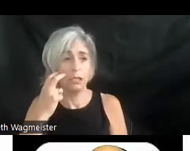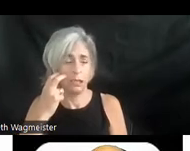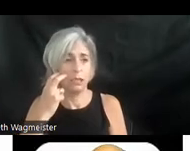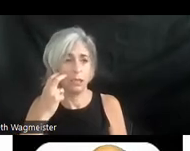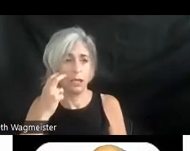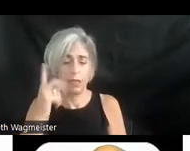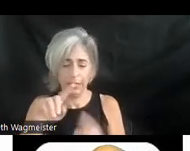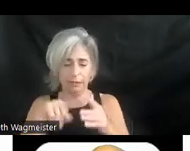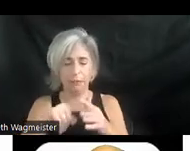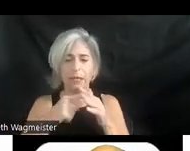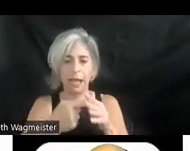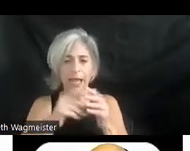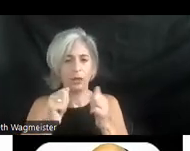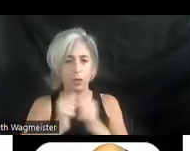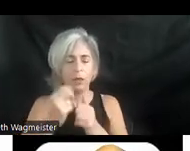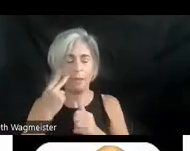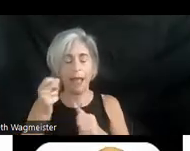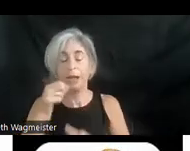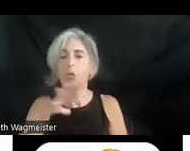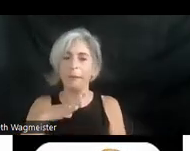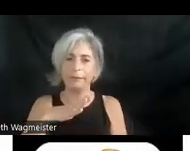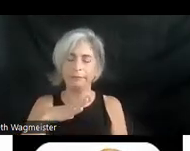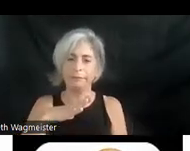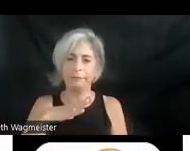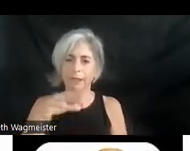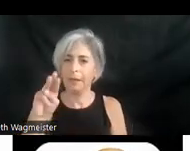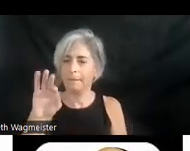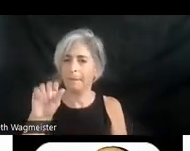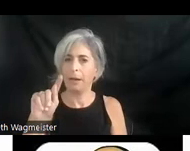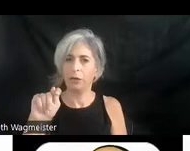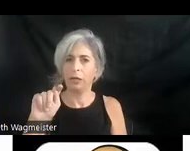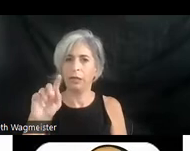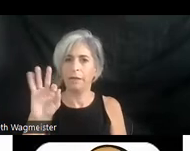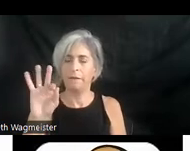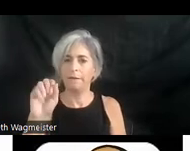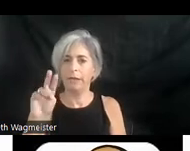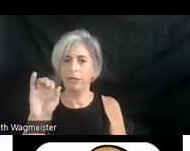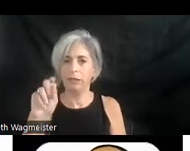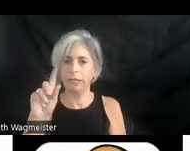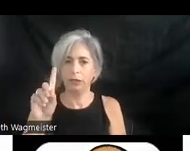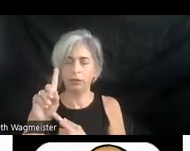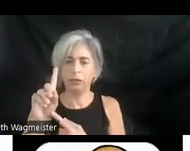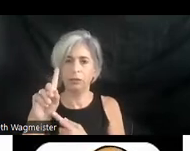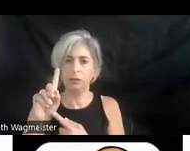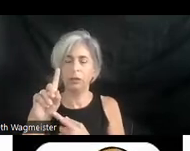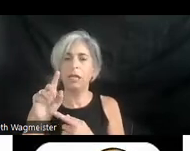began with a blind woman, Barbara Fansteel and a blind guy Chet Avery in the Washington, D.C.